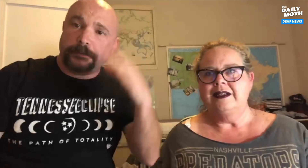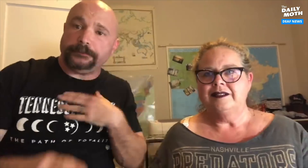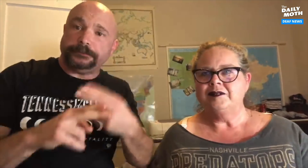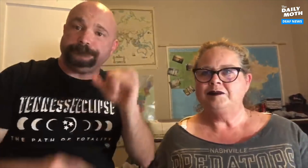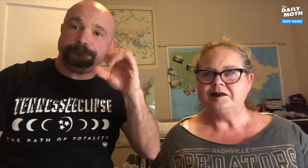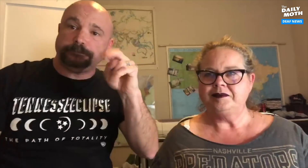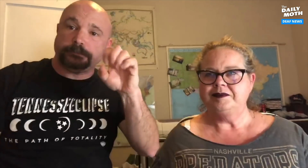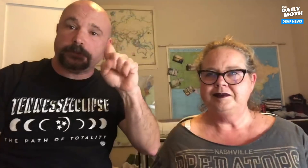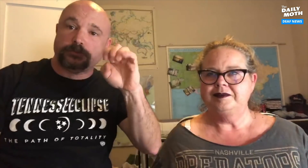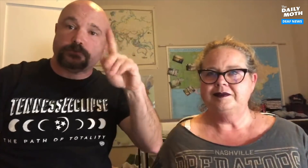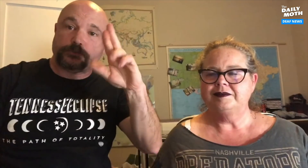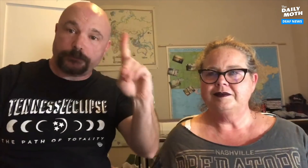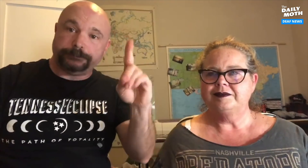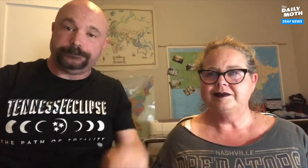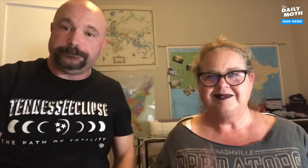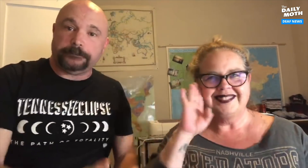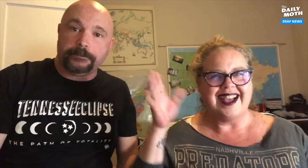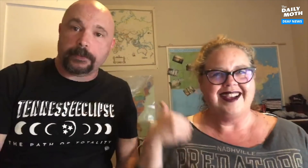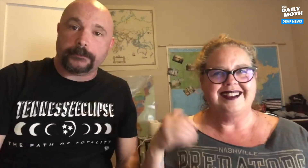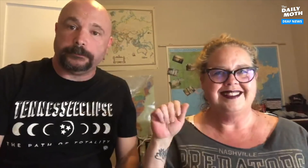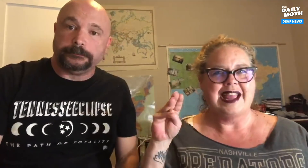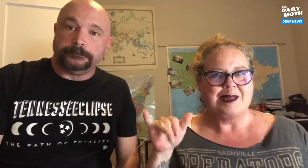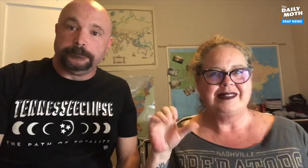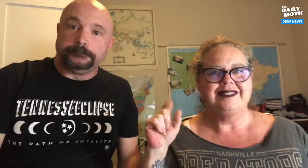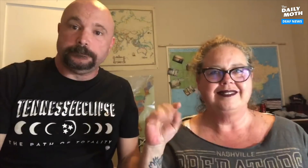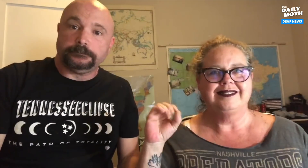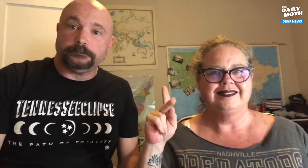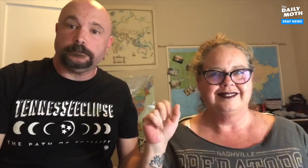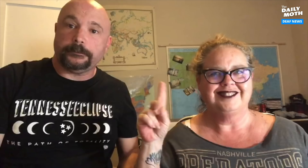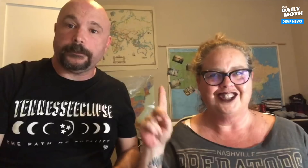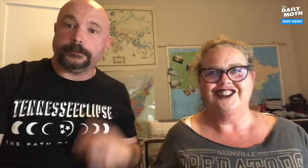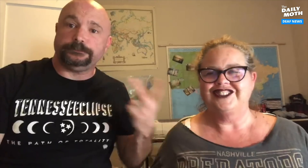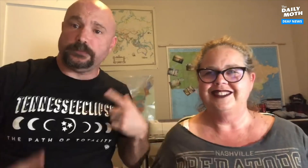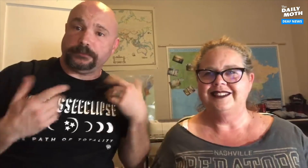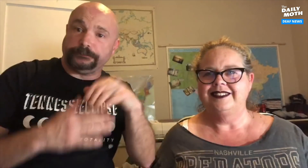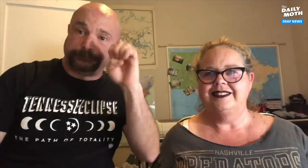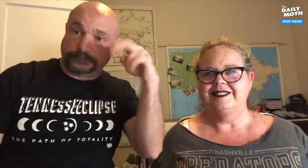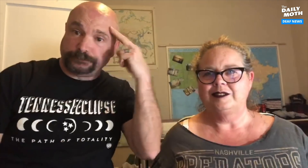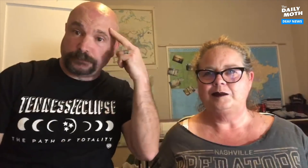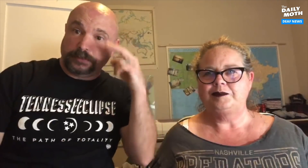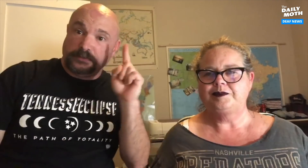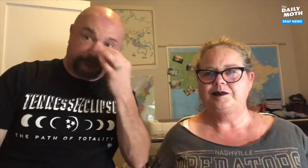Hello, my name is Jon Stockard. Hi! I'm Amy Stockard. We live in East Nashville.